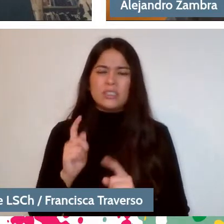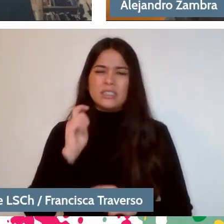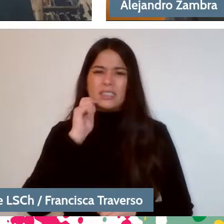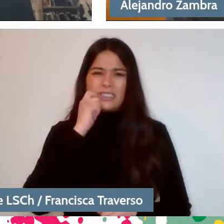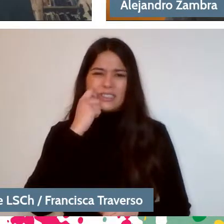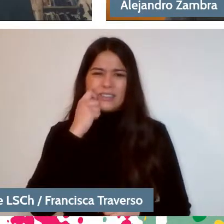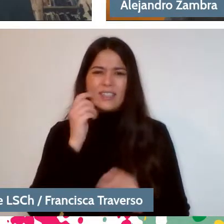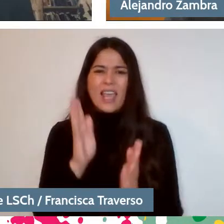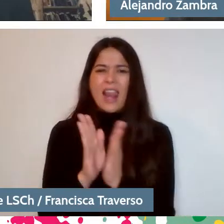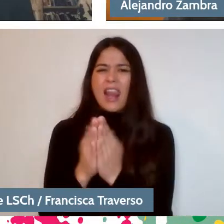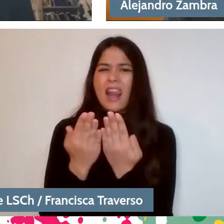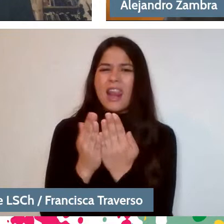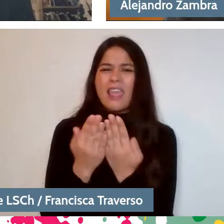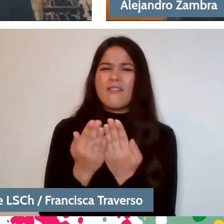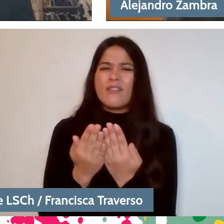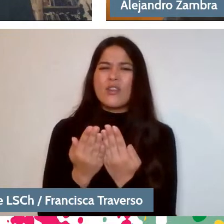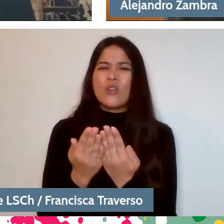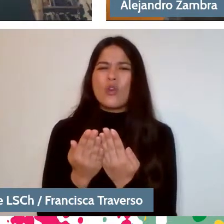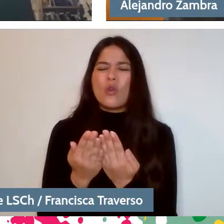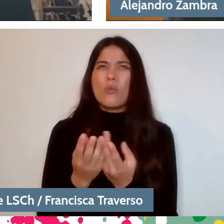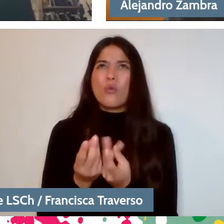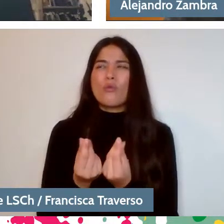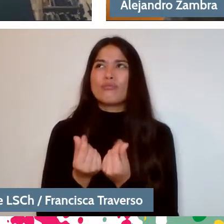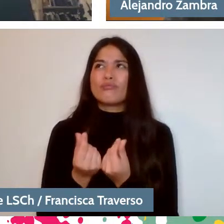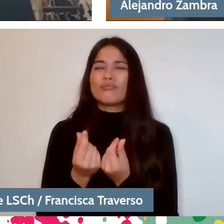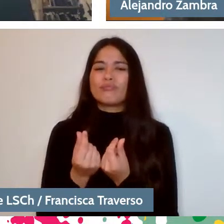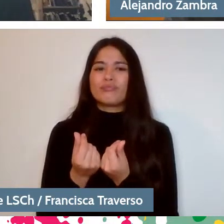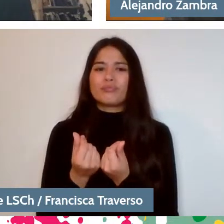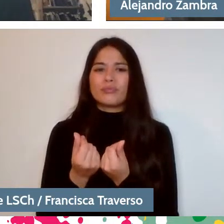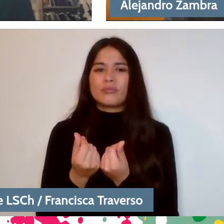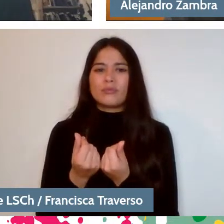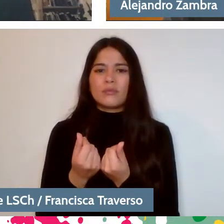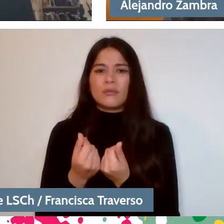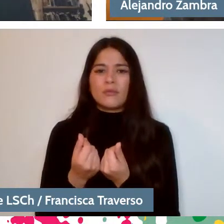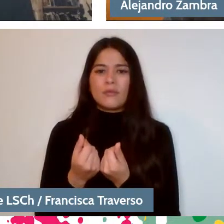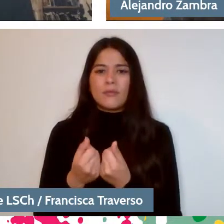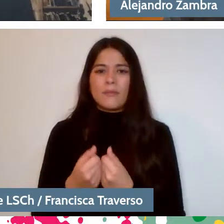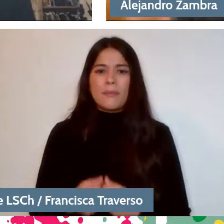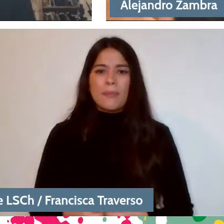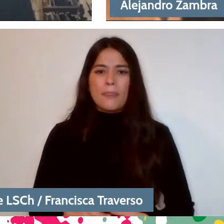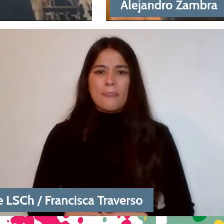I don't know how to say it, as of annulment of immobility.